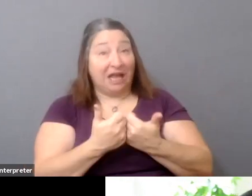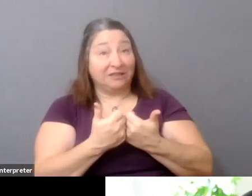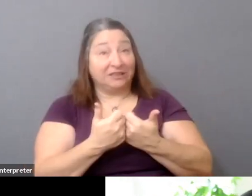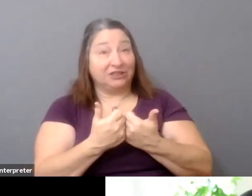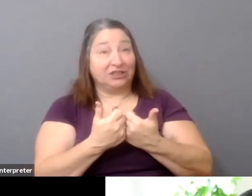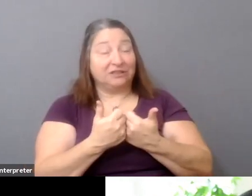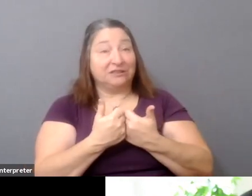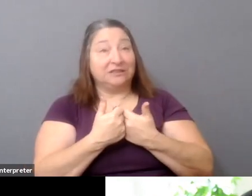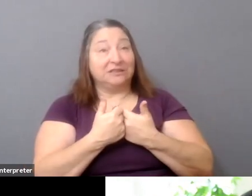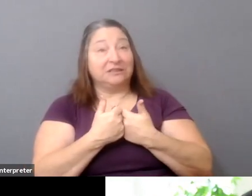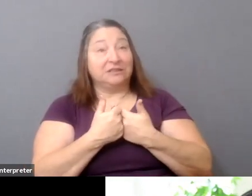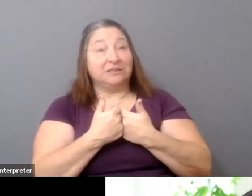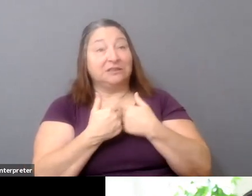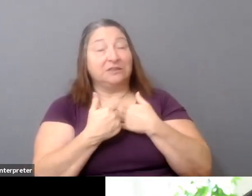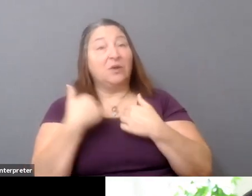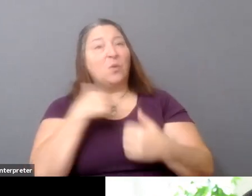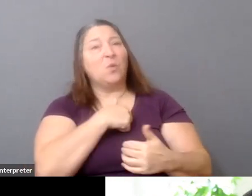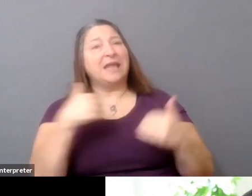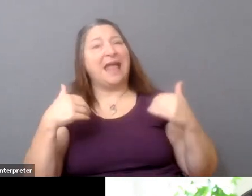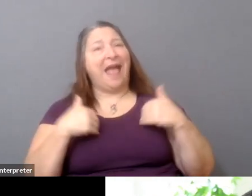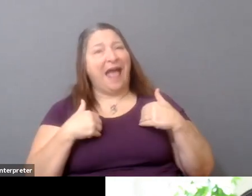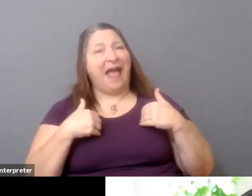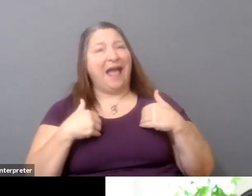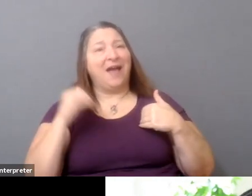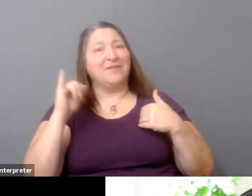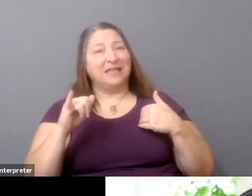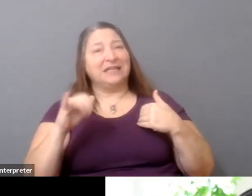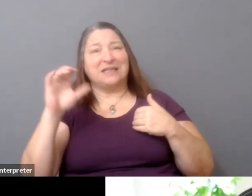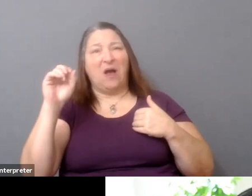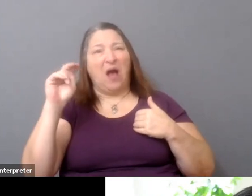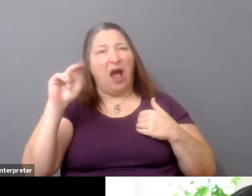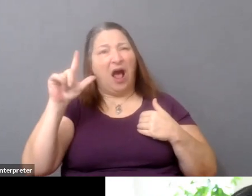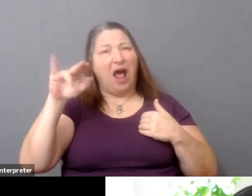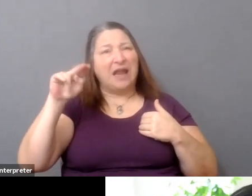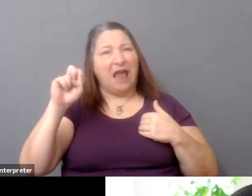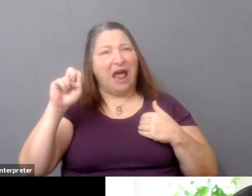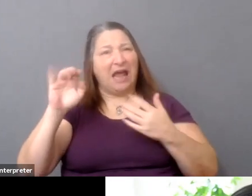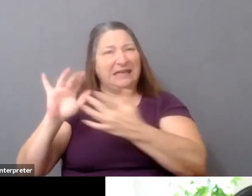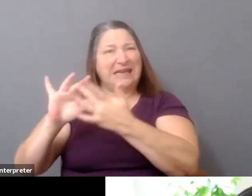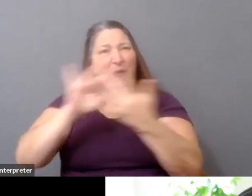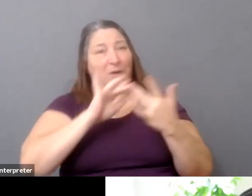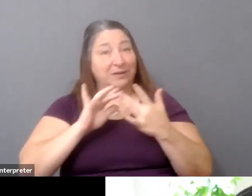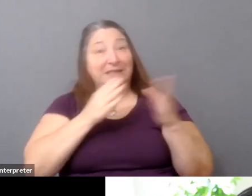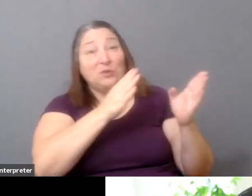is just that we have these online networks, right, these mechanisms by which people are connecting with each other